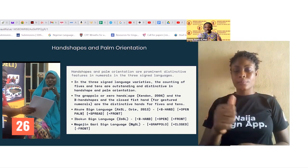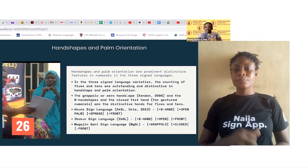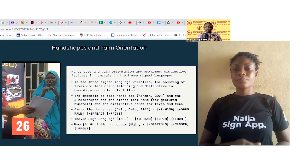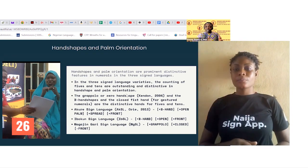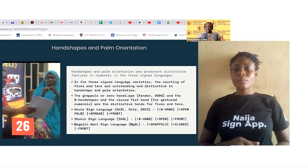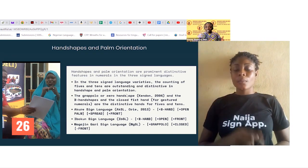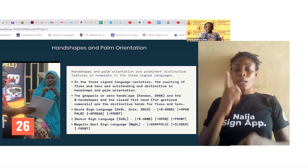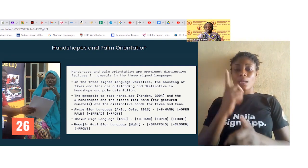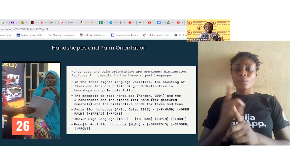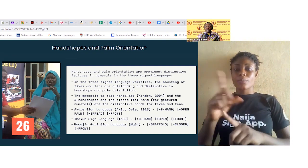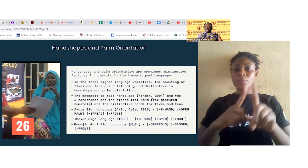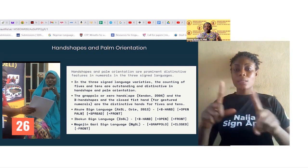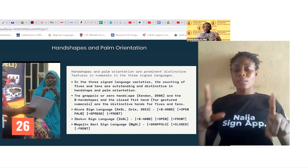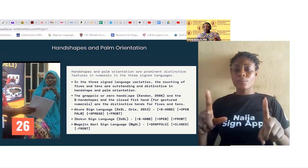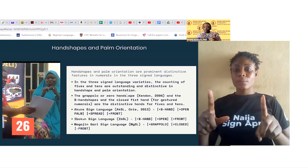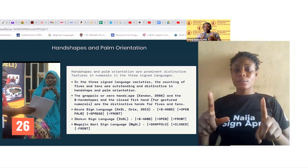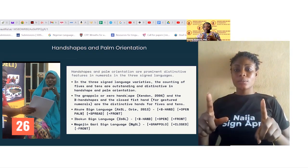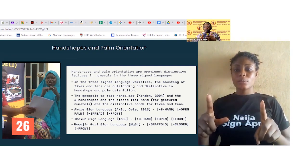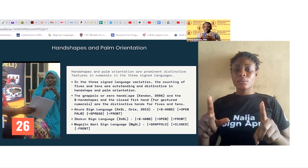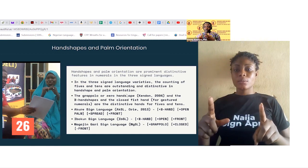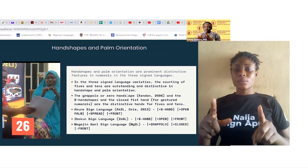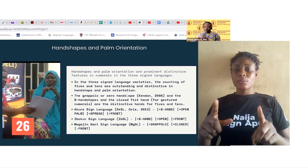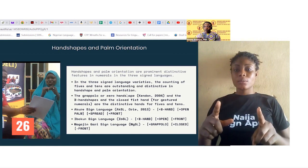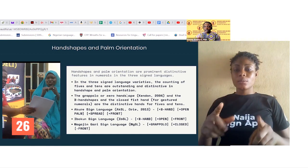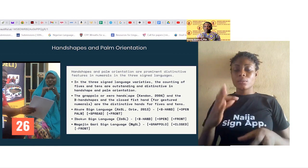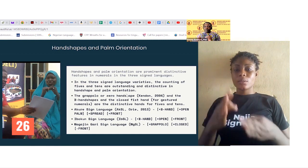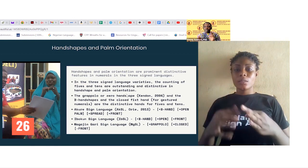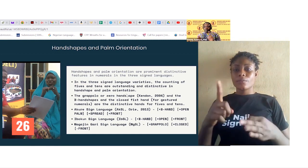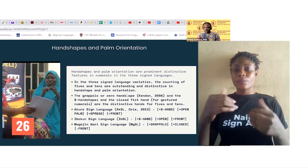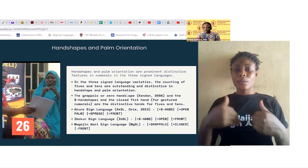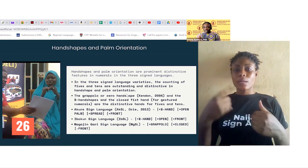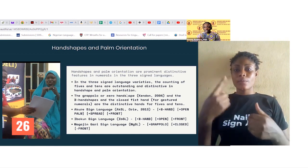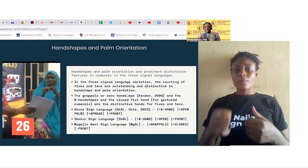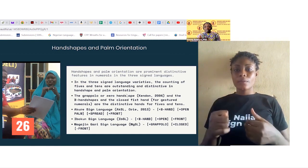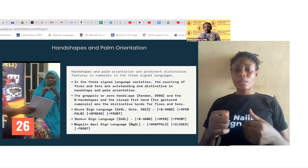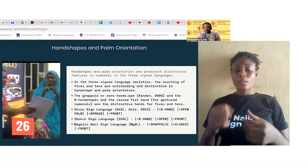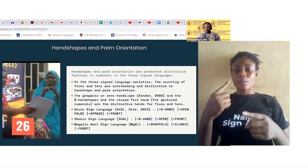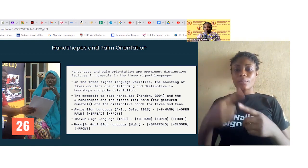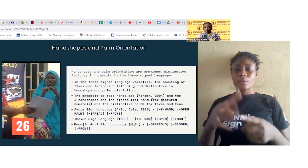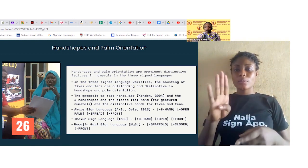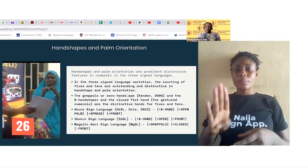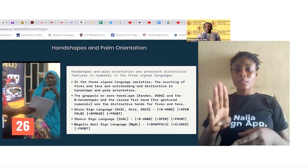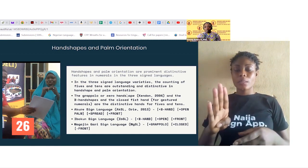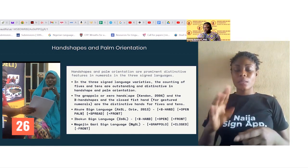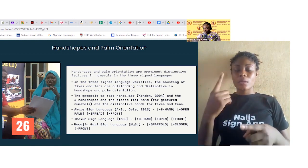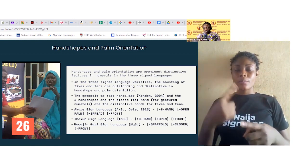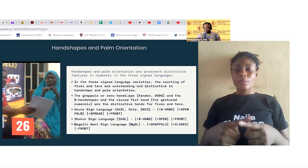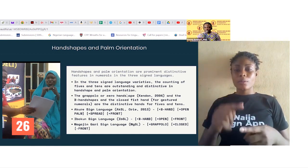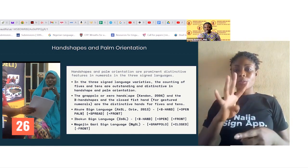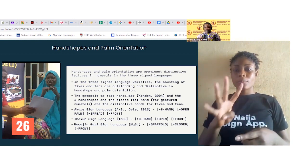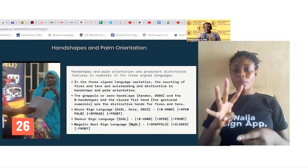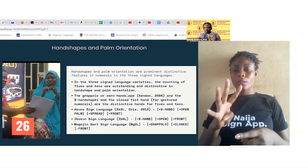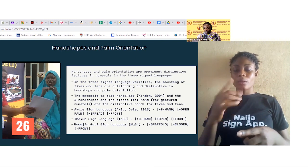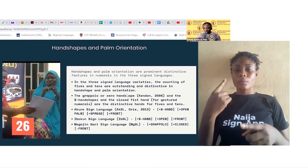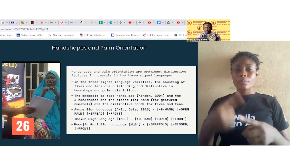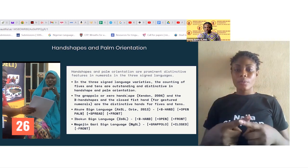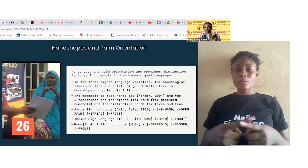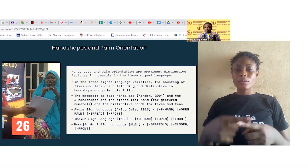Akure Sign Language, you will have the [B-HAND] [+OPEN PALM] [+SPREAD] [+FRONT]